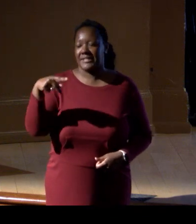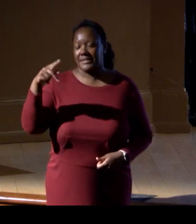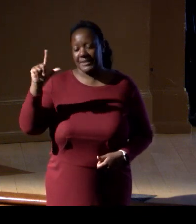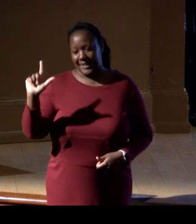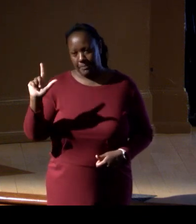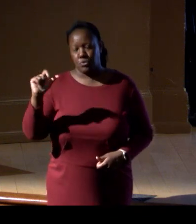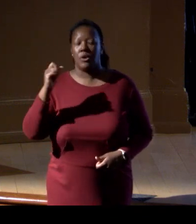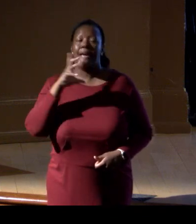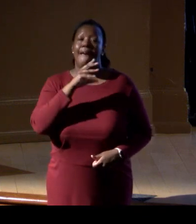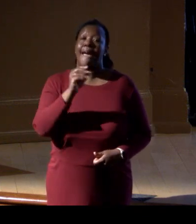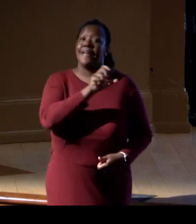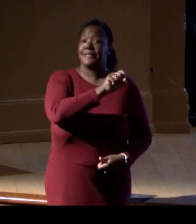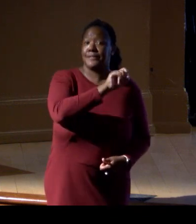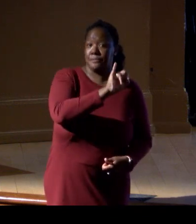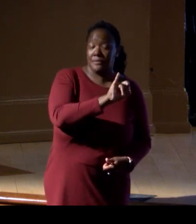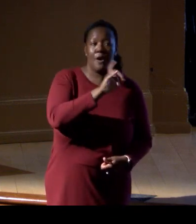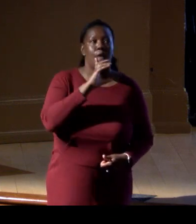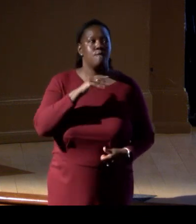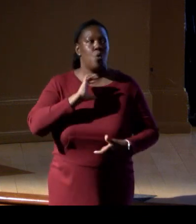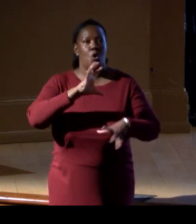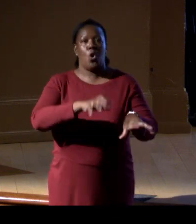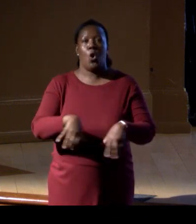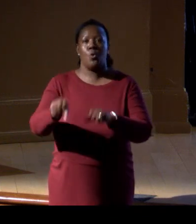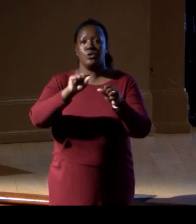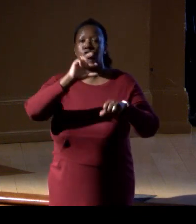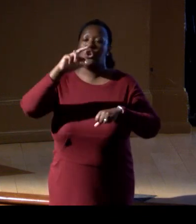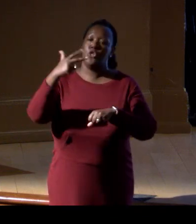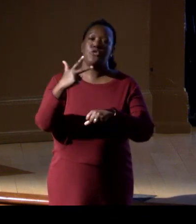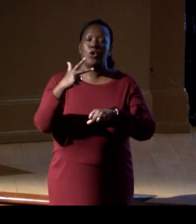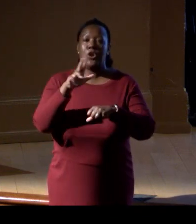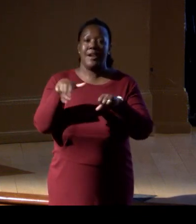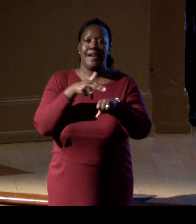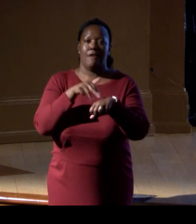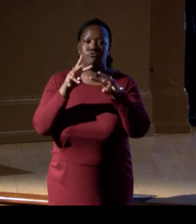the Third National Workshop on Marine eDNA possible.